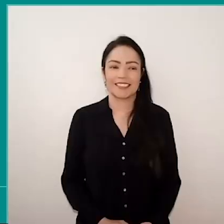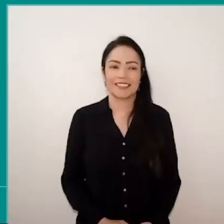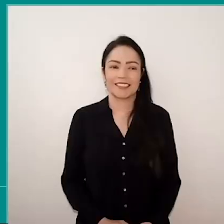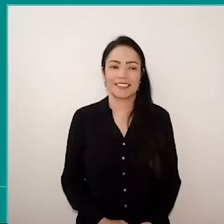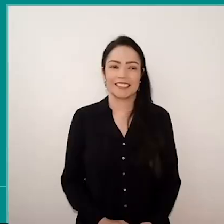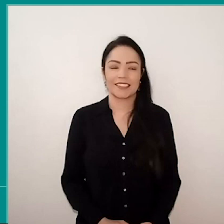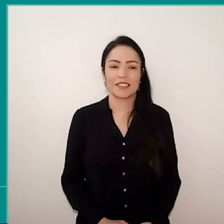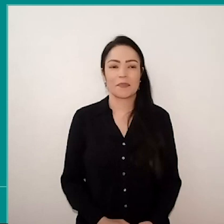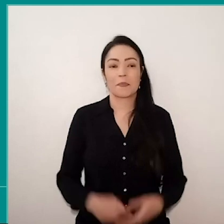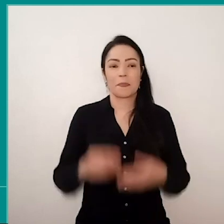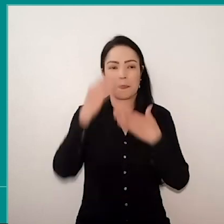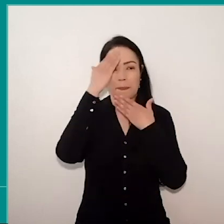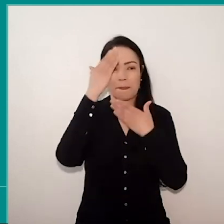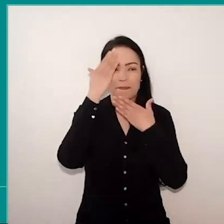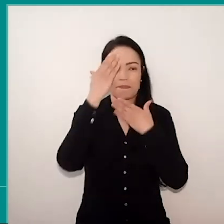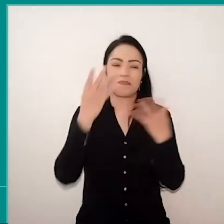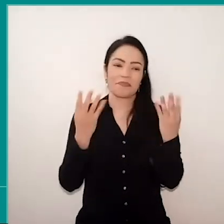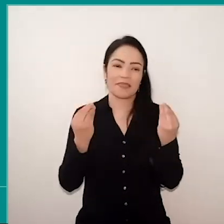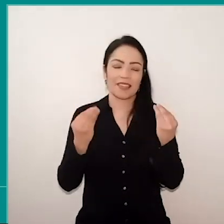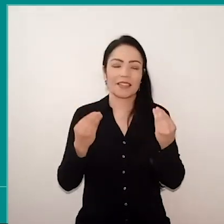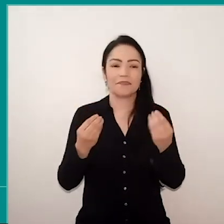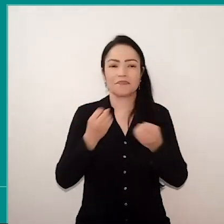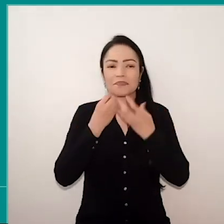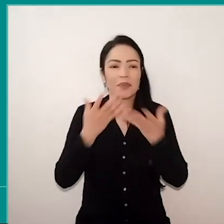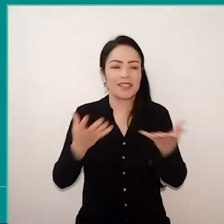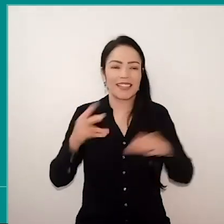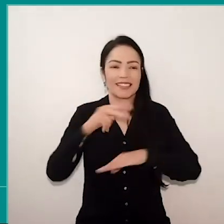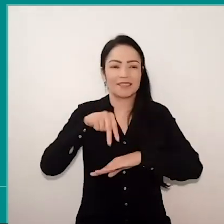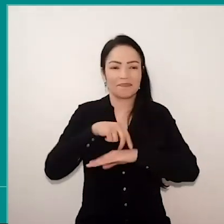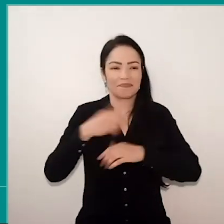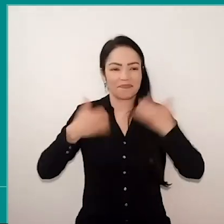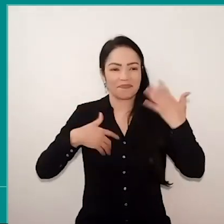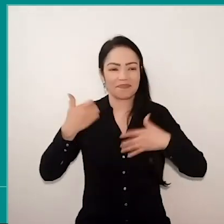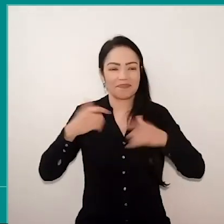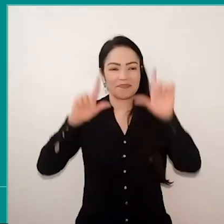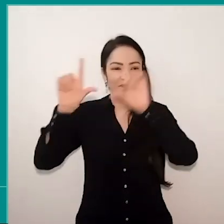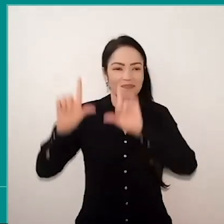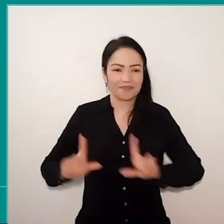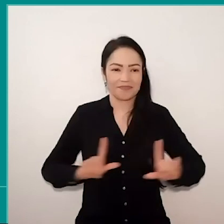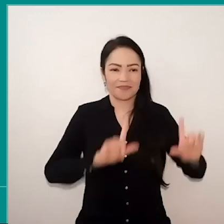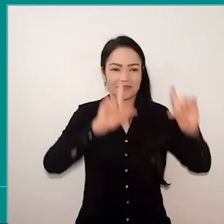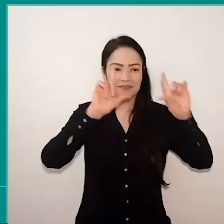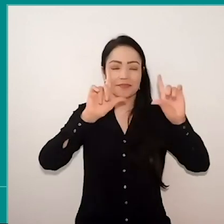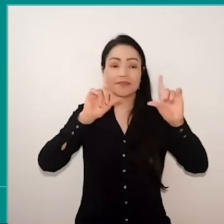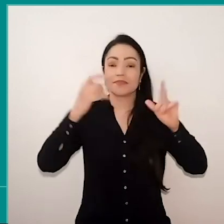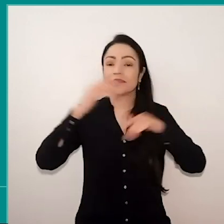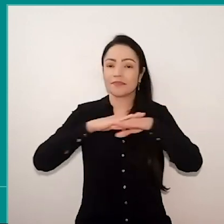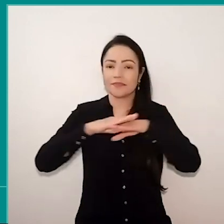I want to thanks a lot the generosity from our speakers. we talk with the teacher Inés Dussel,